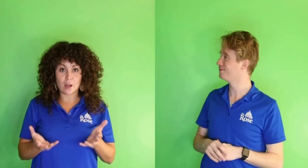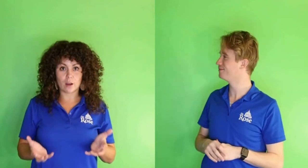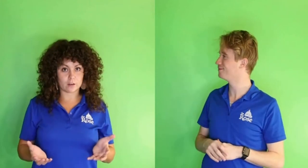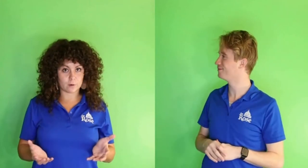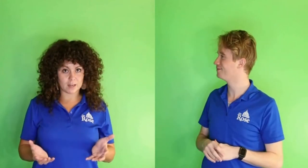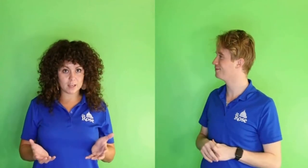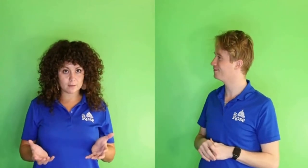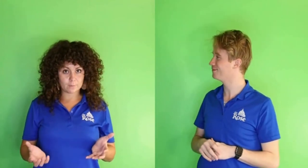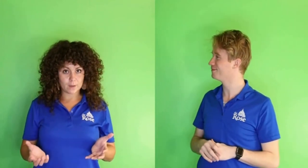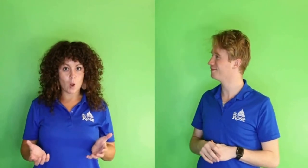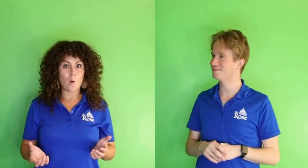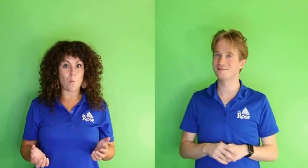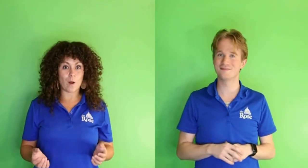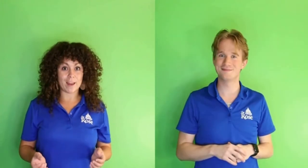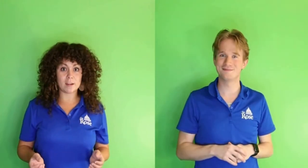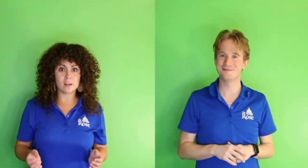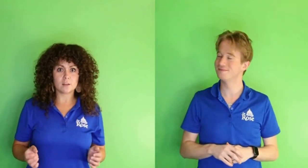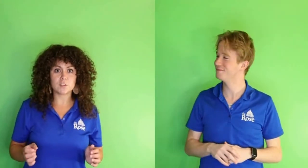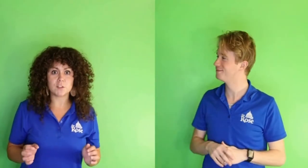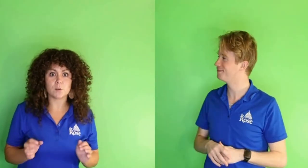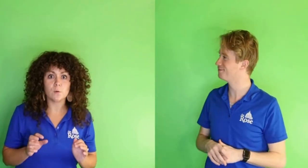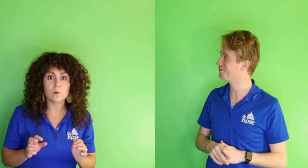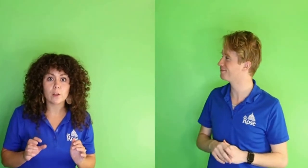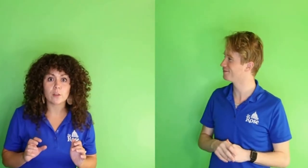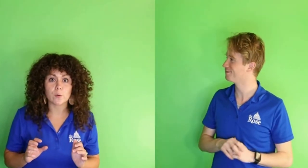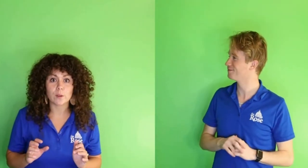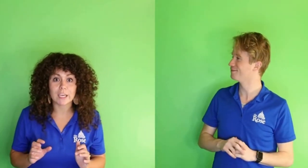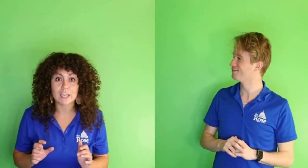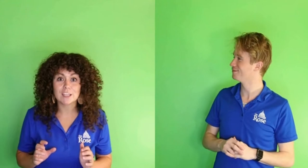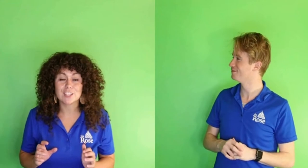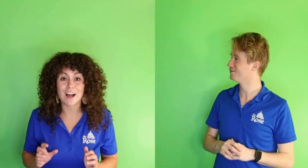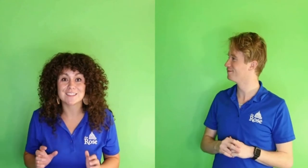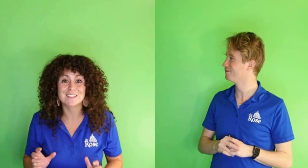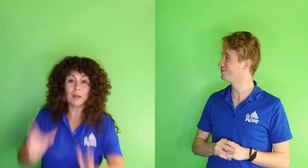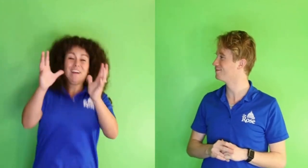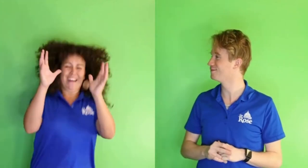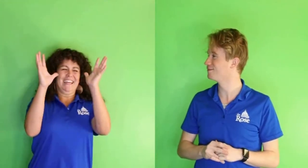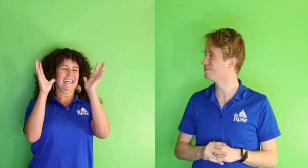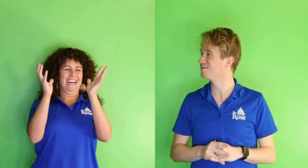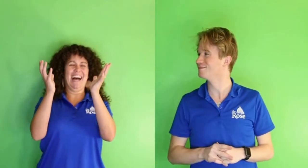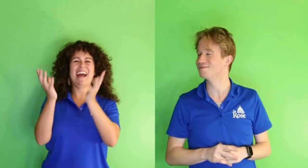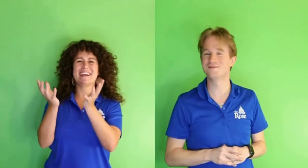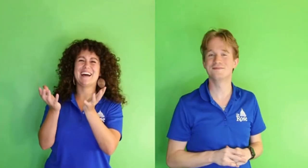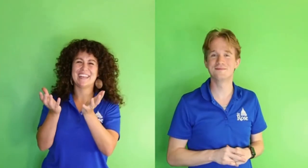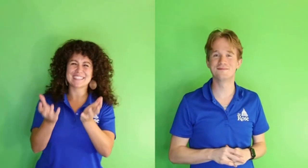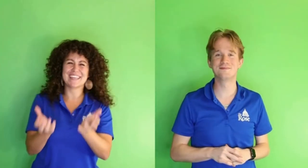Are you ready? 1-2-3 Toss. I caught it.